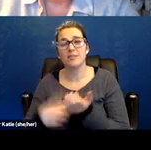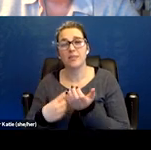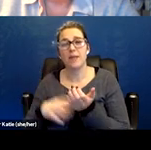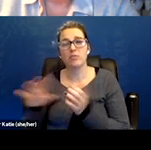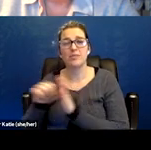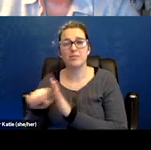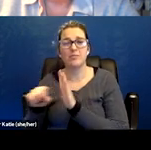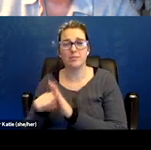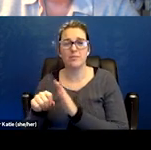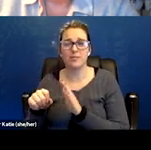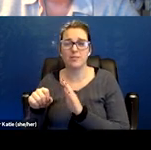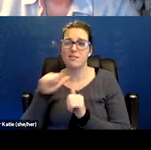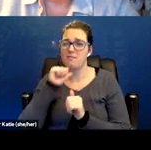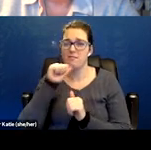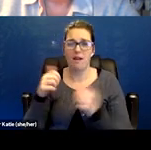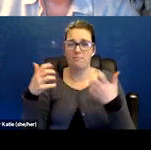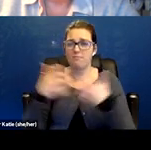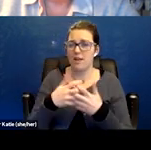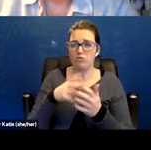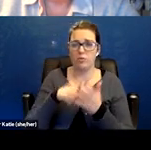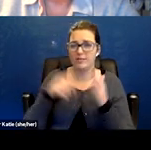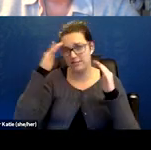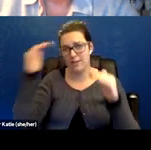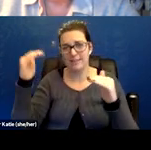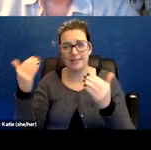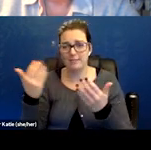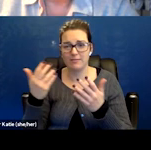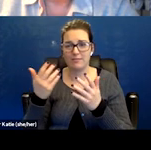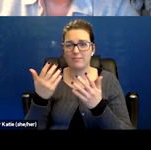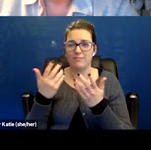based on all of the other physiological findings. That's a great point.